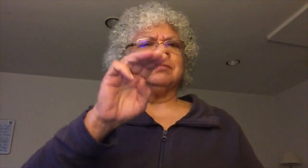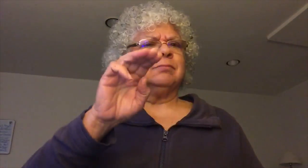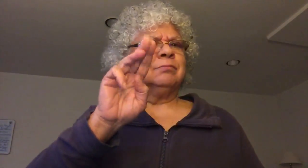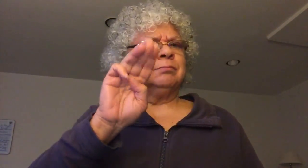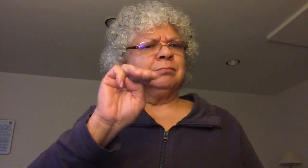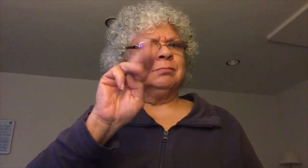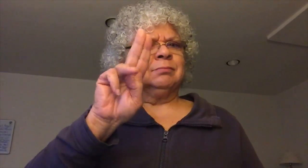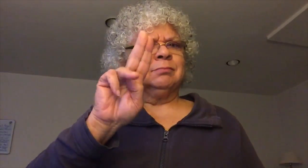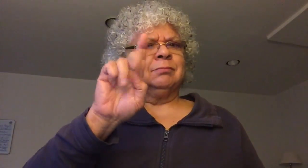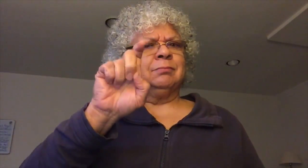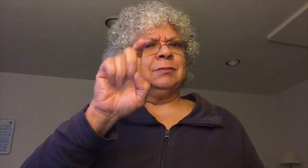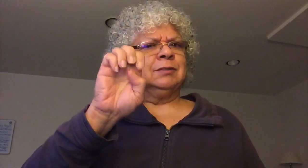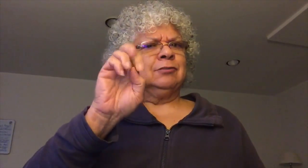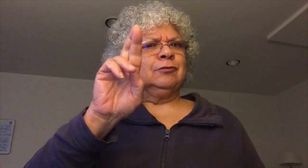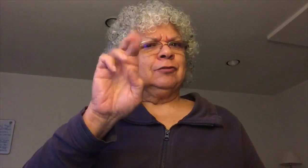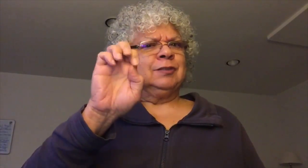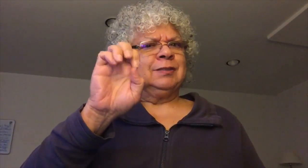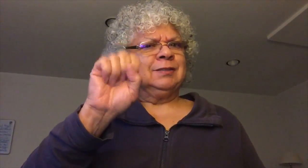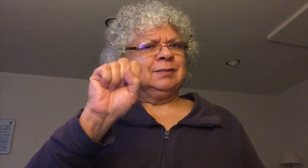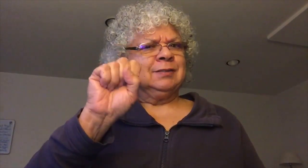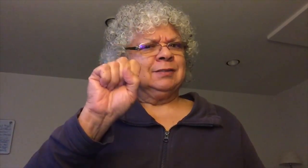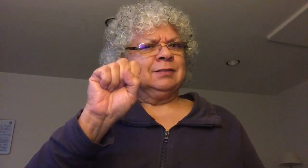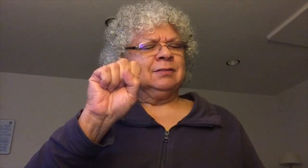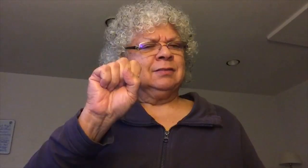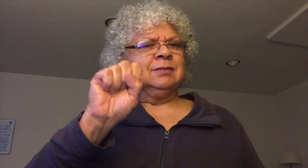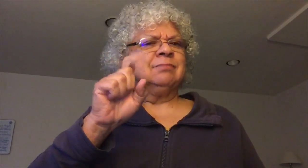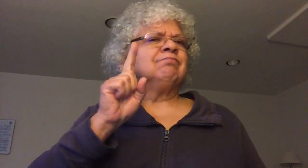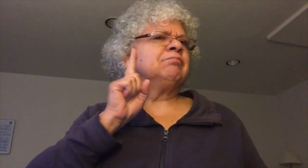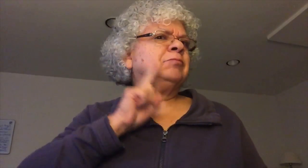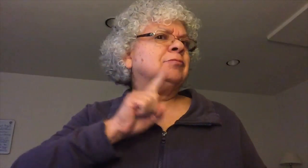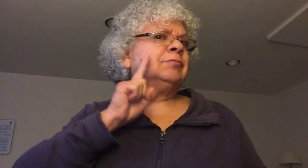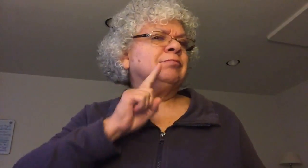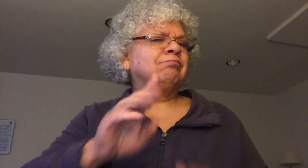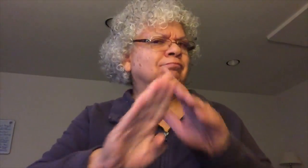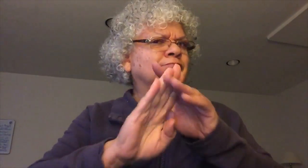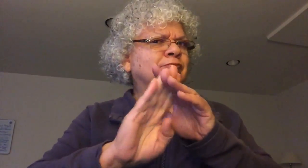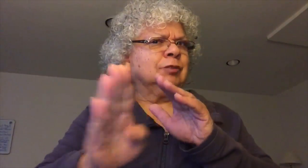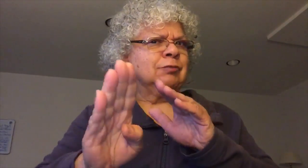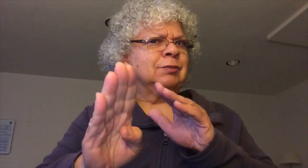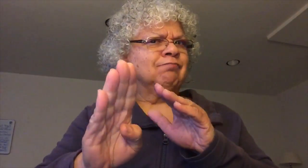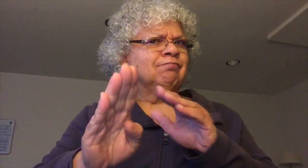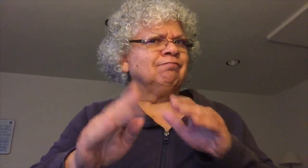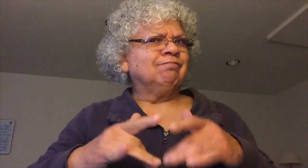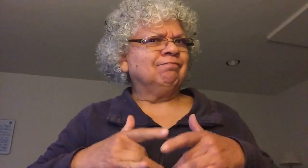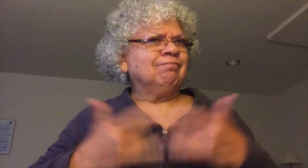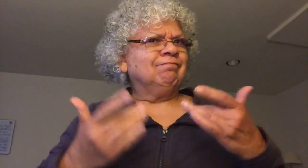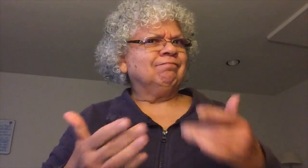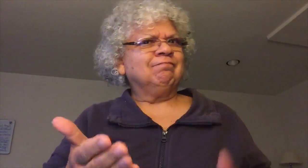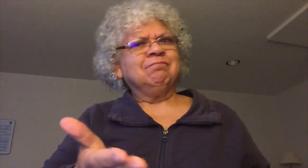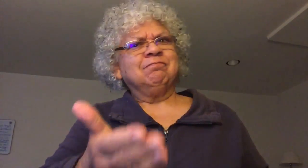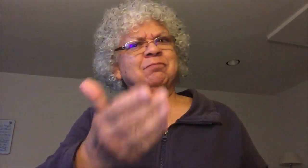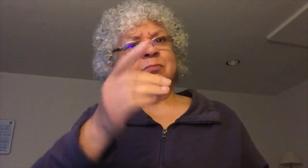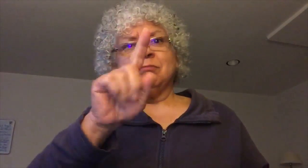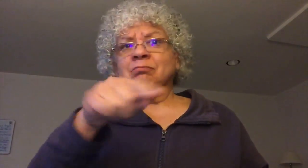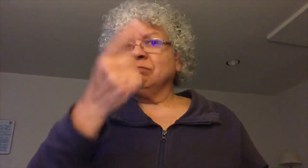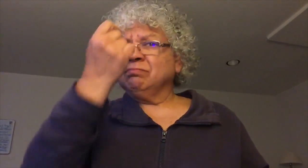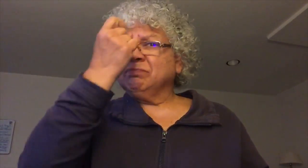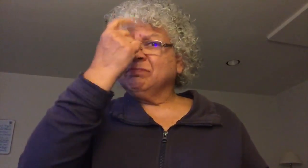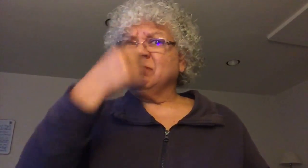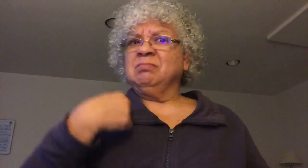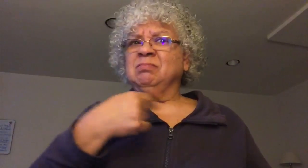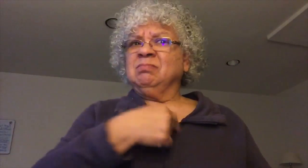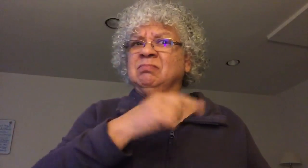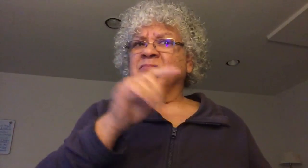This is the first time we are doing this, so space is limited!